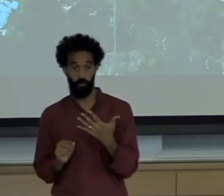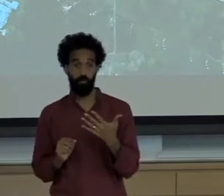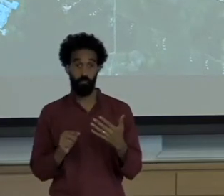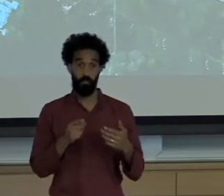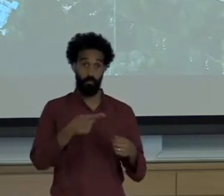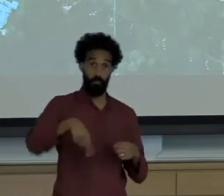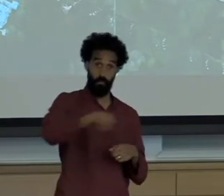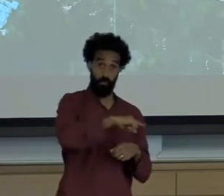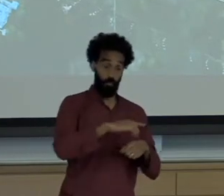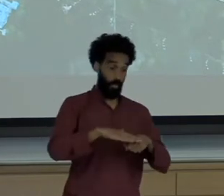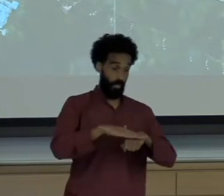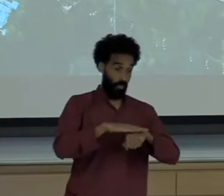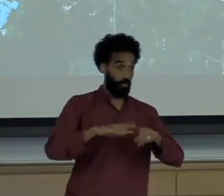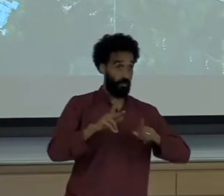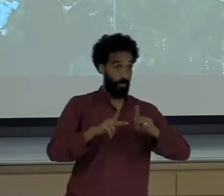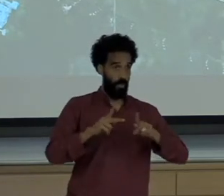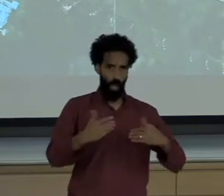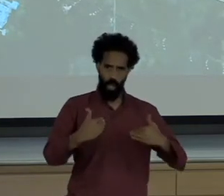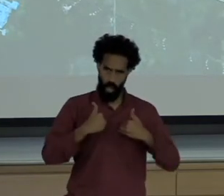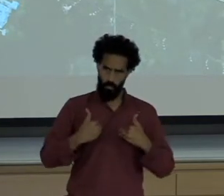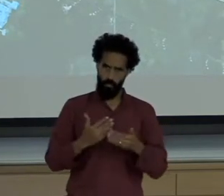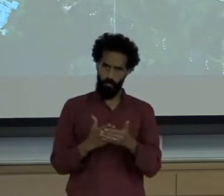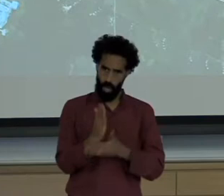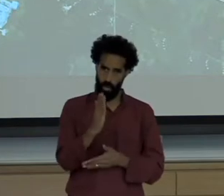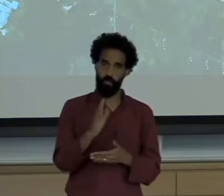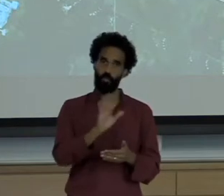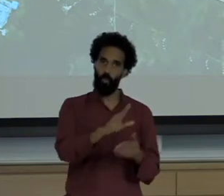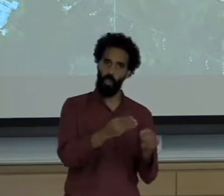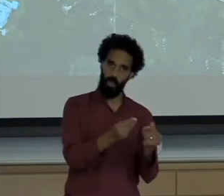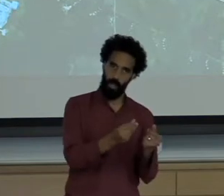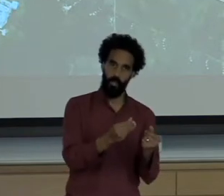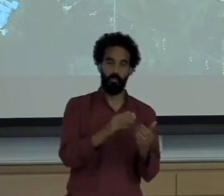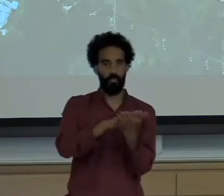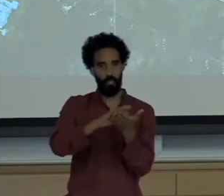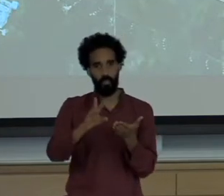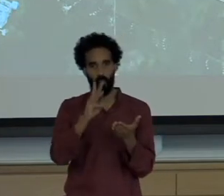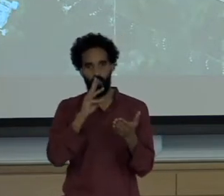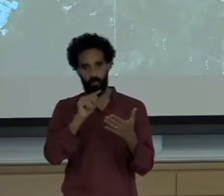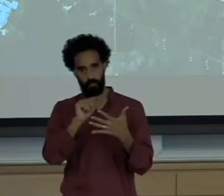Have a right to their lands and have a right to claim water